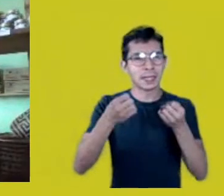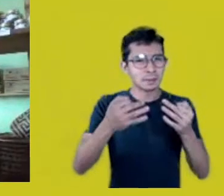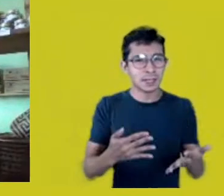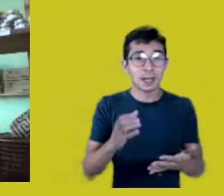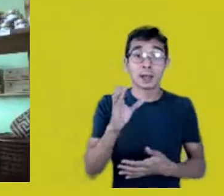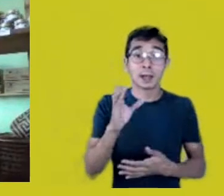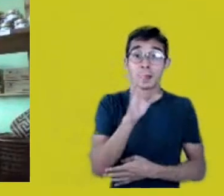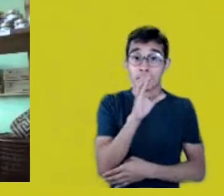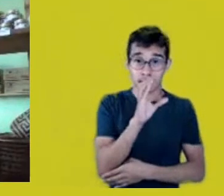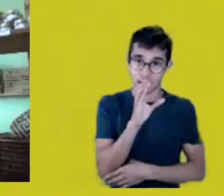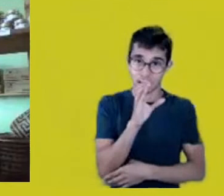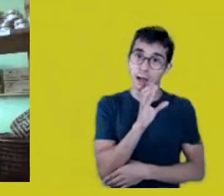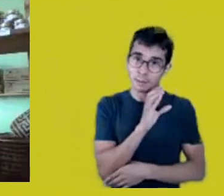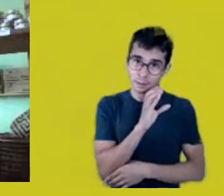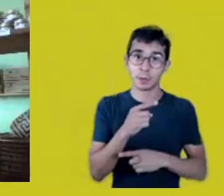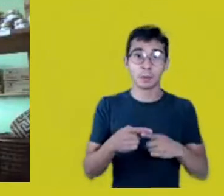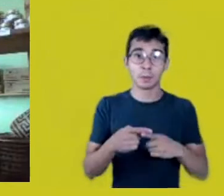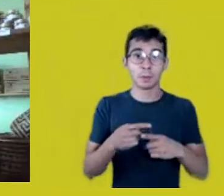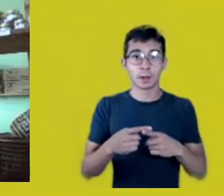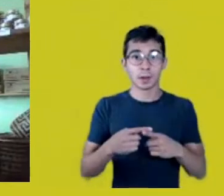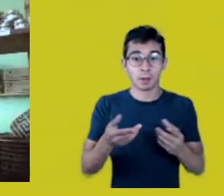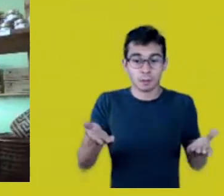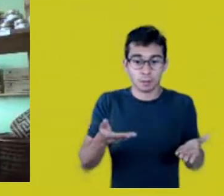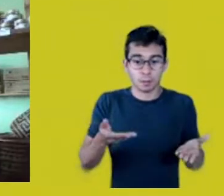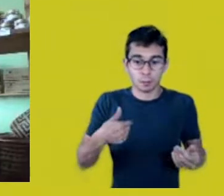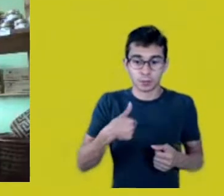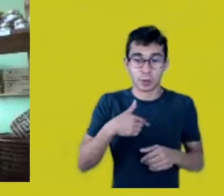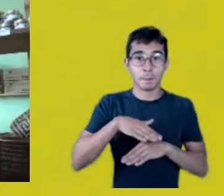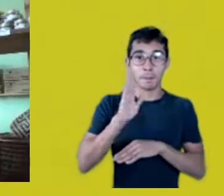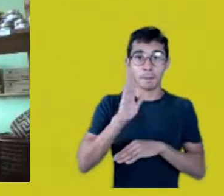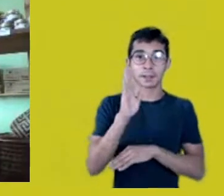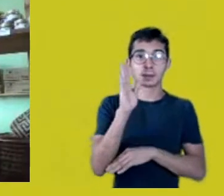because I’m also here in a listening capacity.